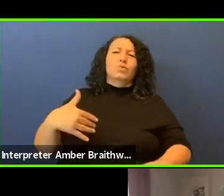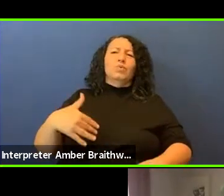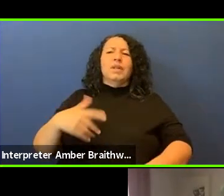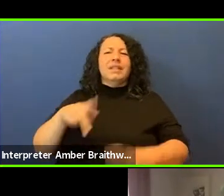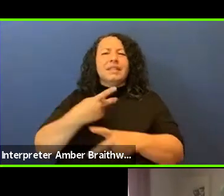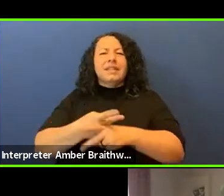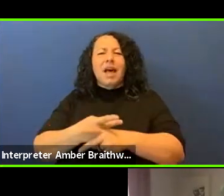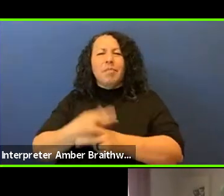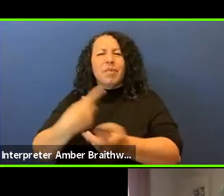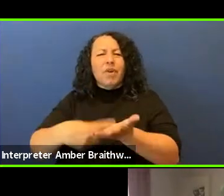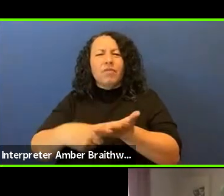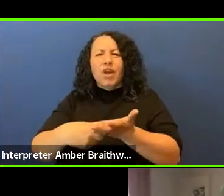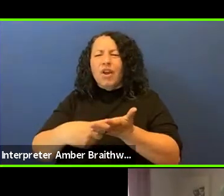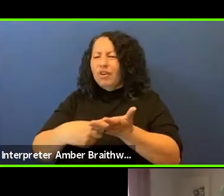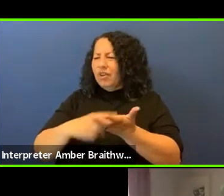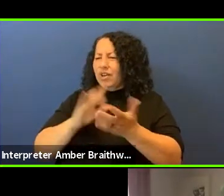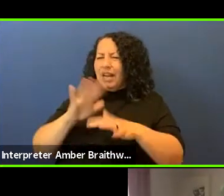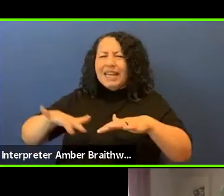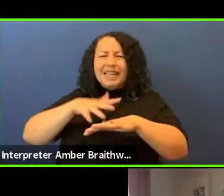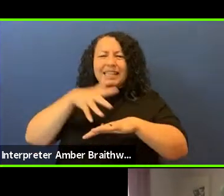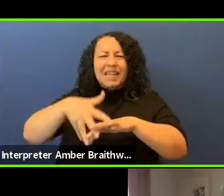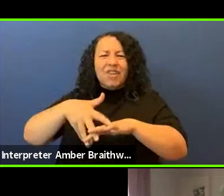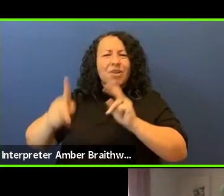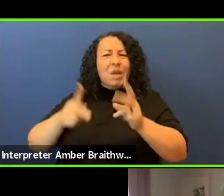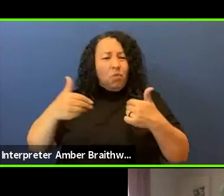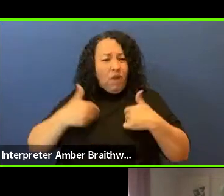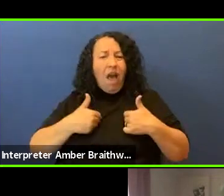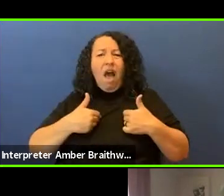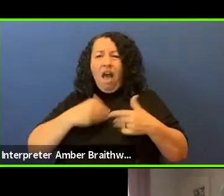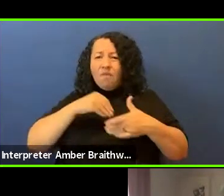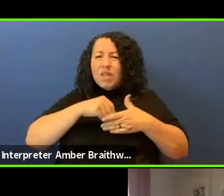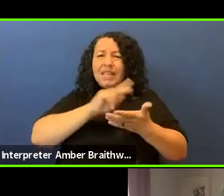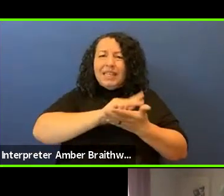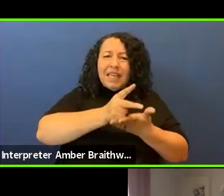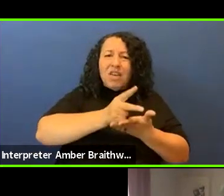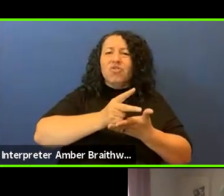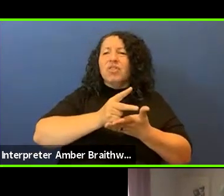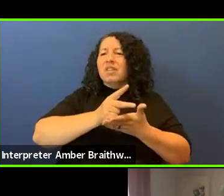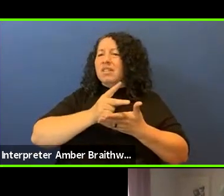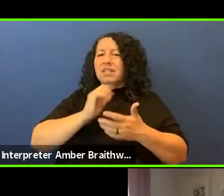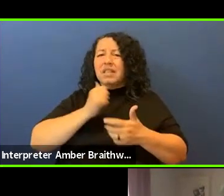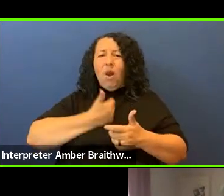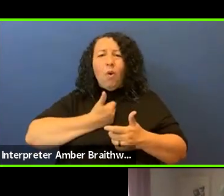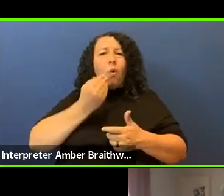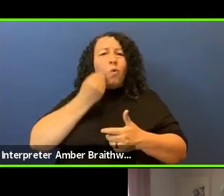Indigenous people would have in their kitchens and in their homes and at their tables